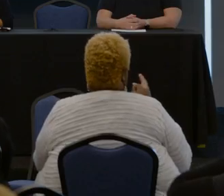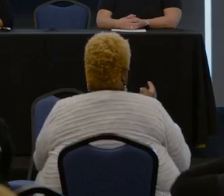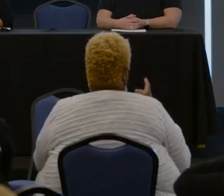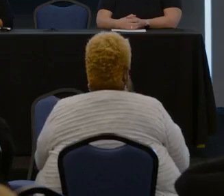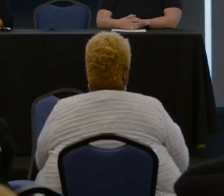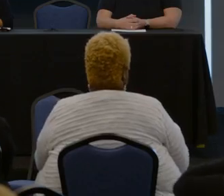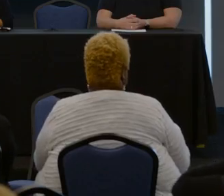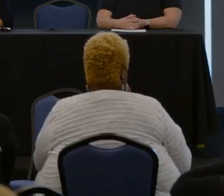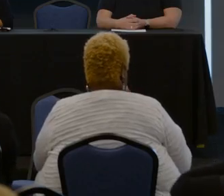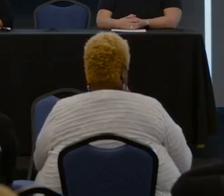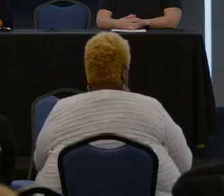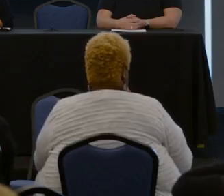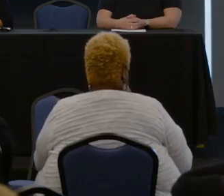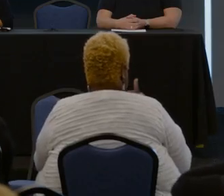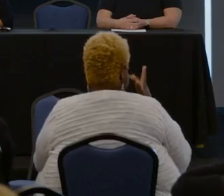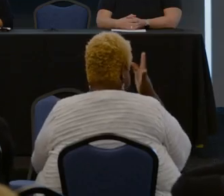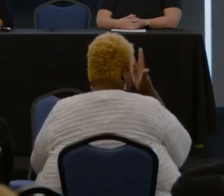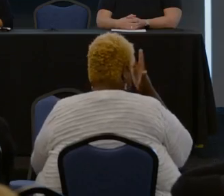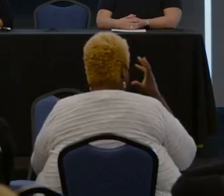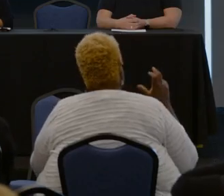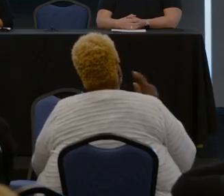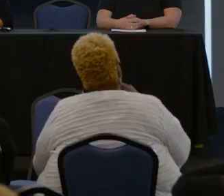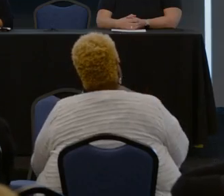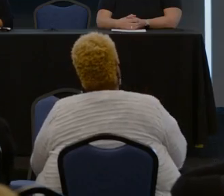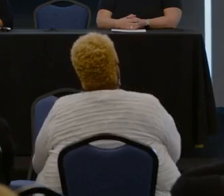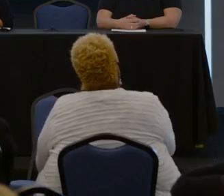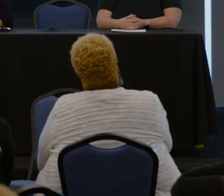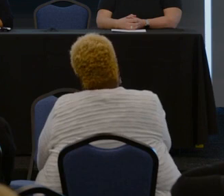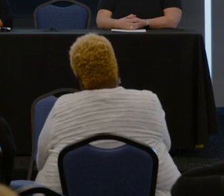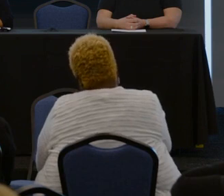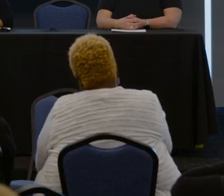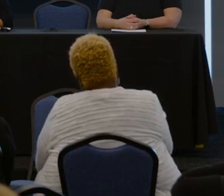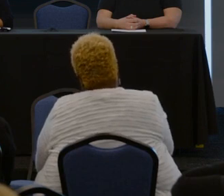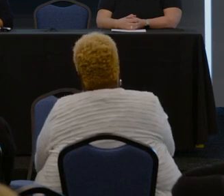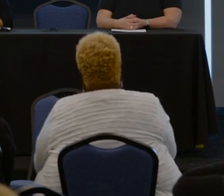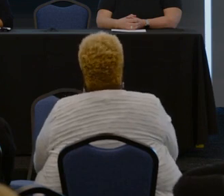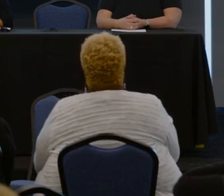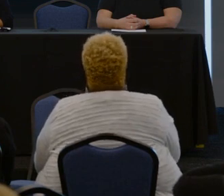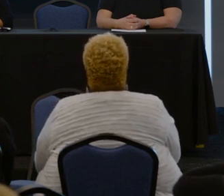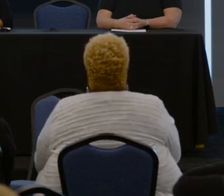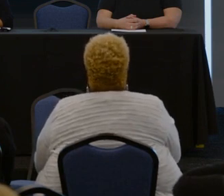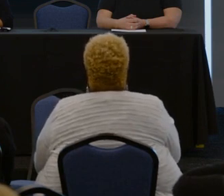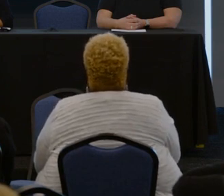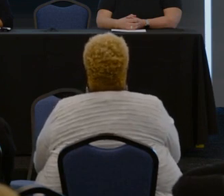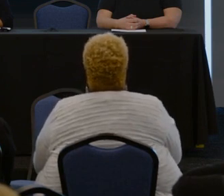before I got sick and ended up back in the hospital and had an infectious disease.